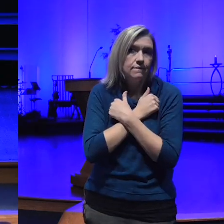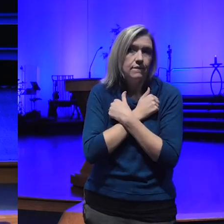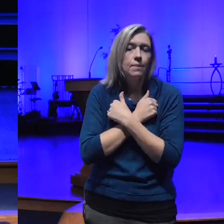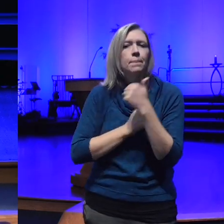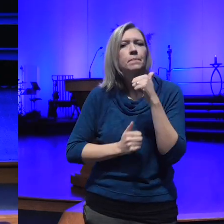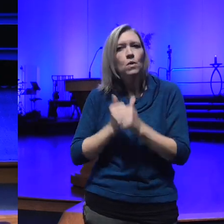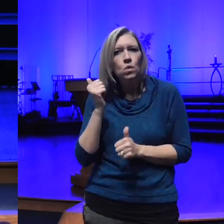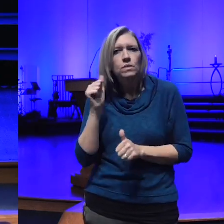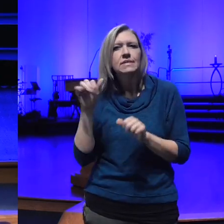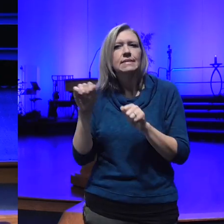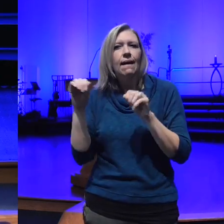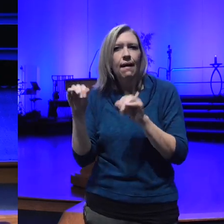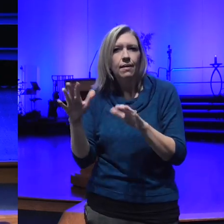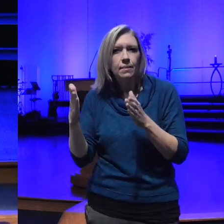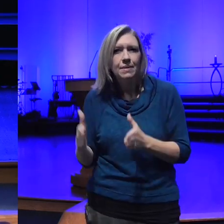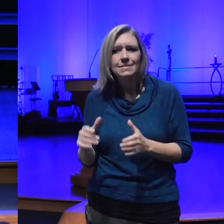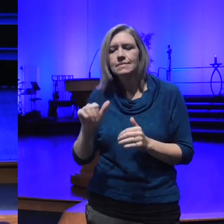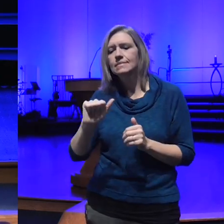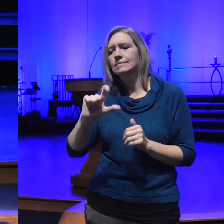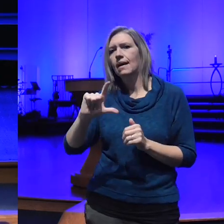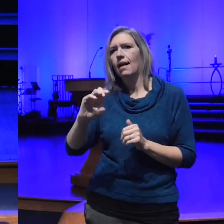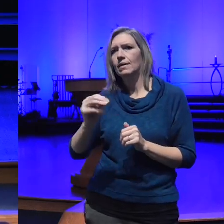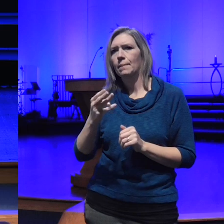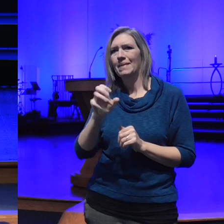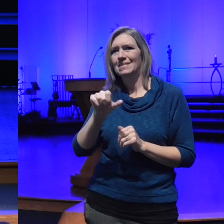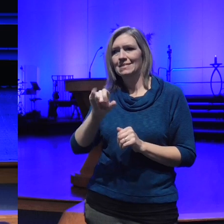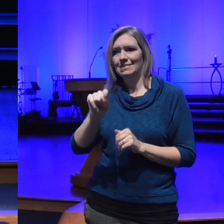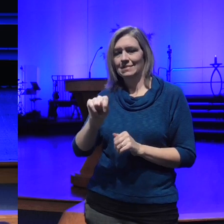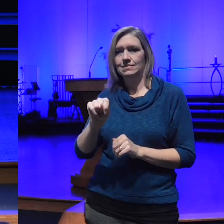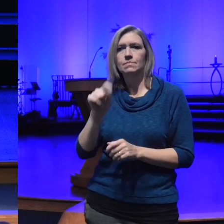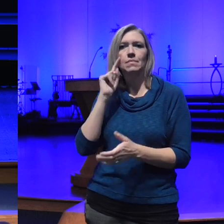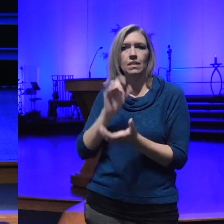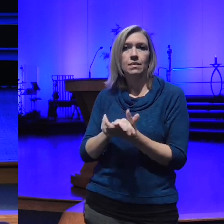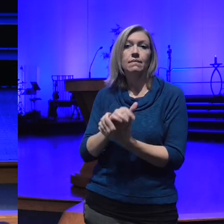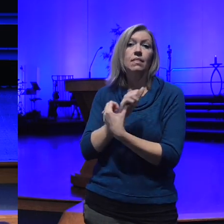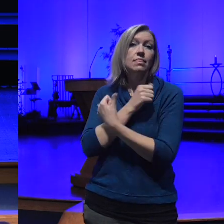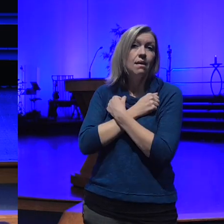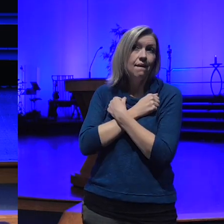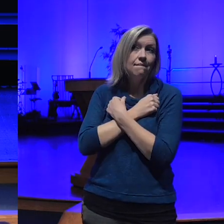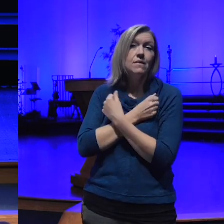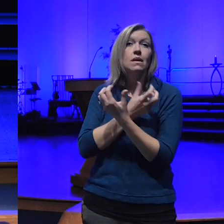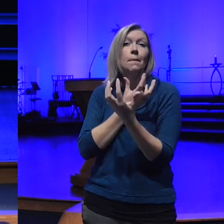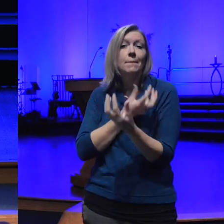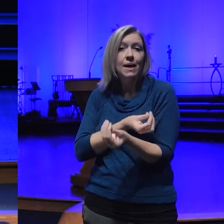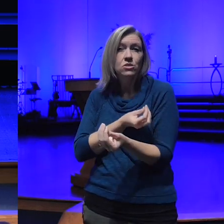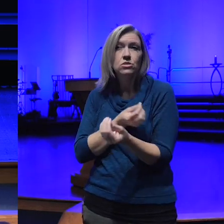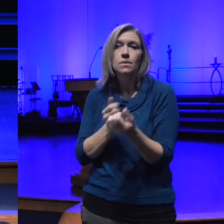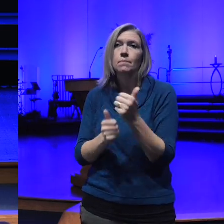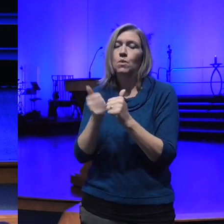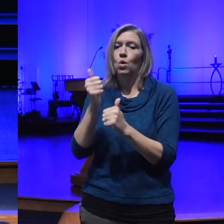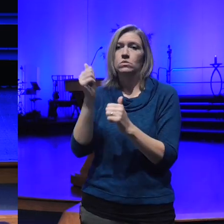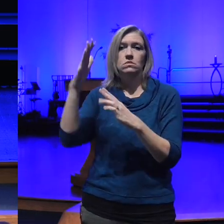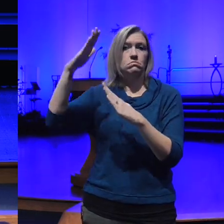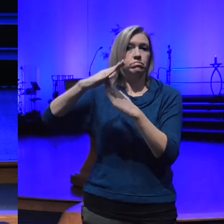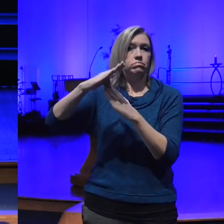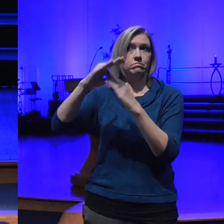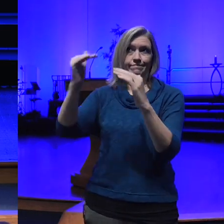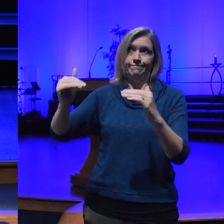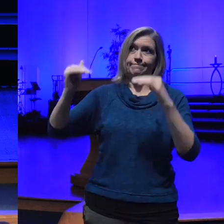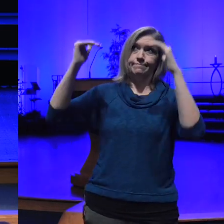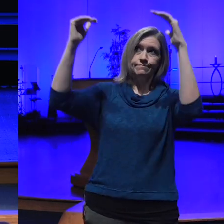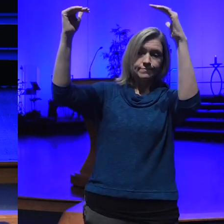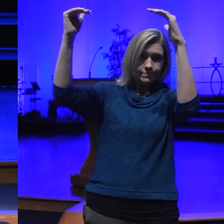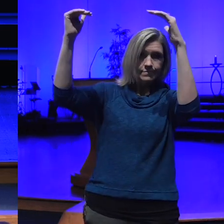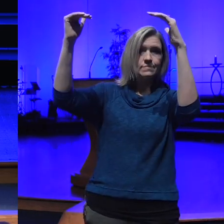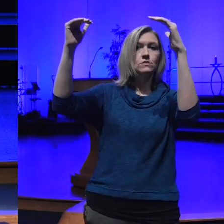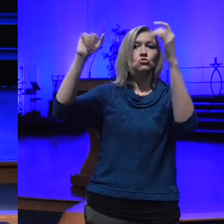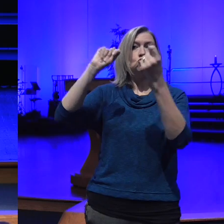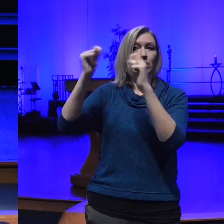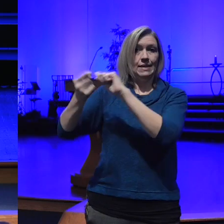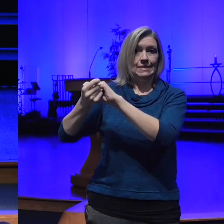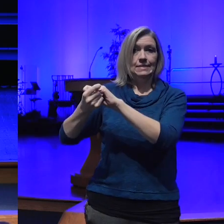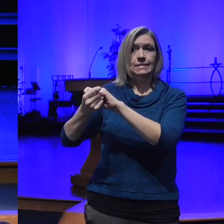believe that love and compassion is the highest state of the transmutation energy that we can no